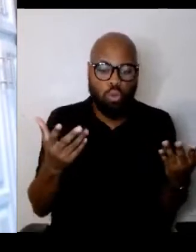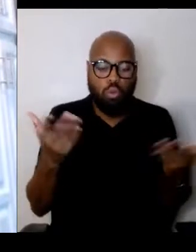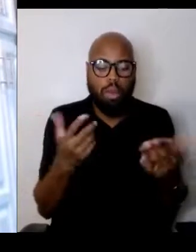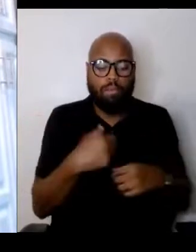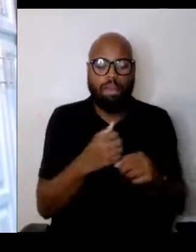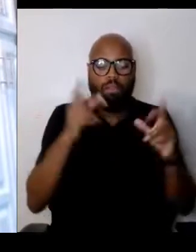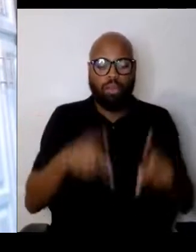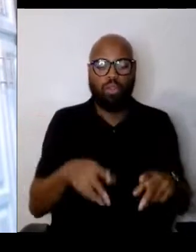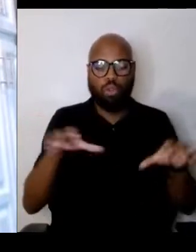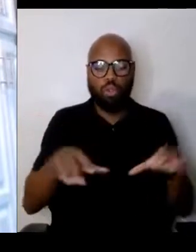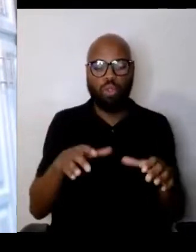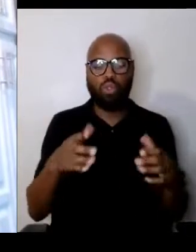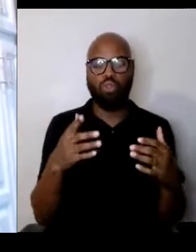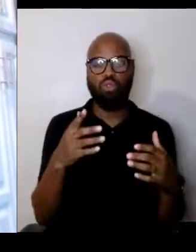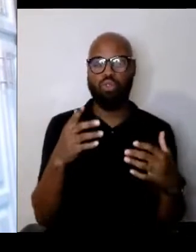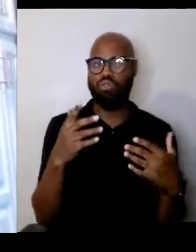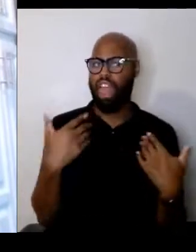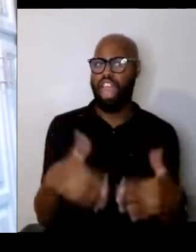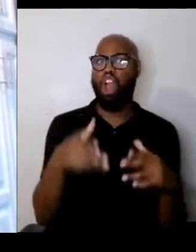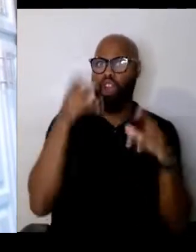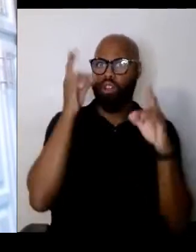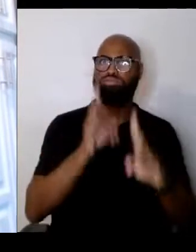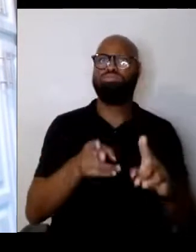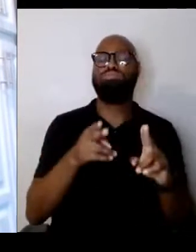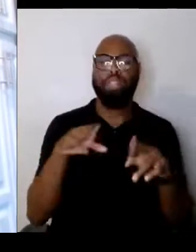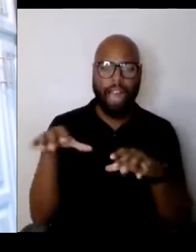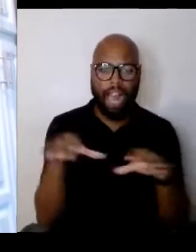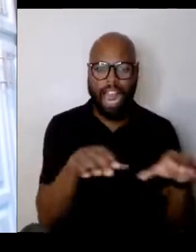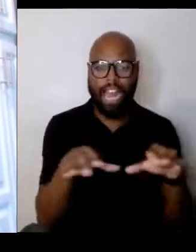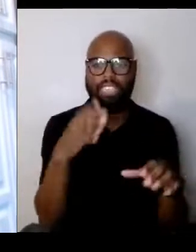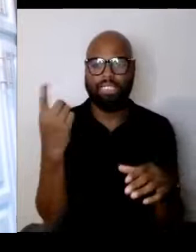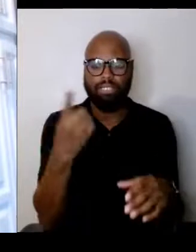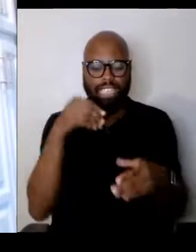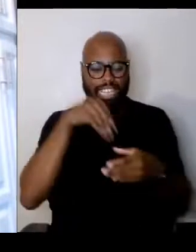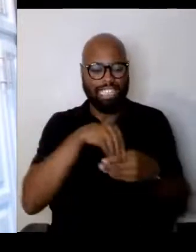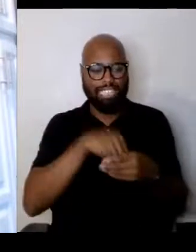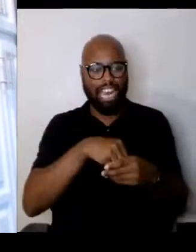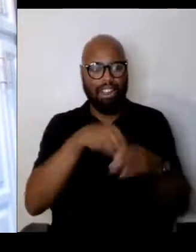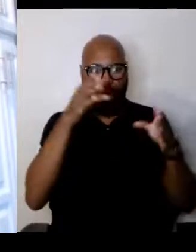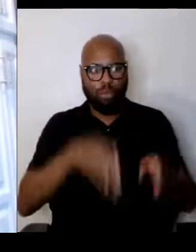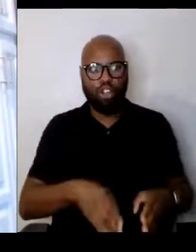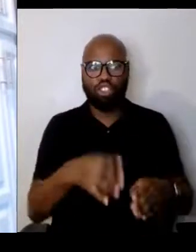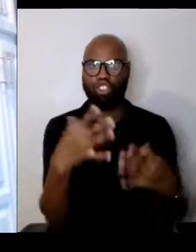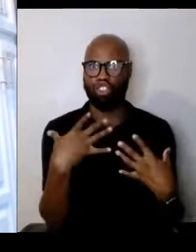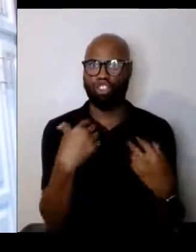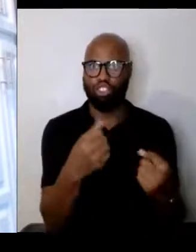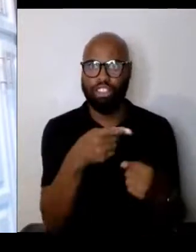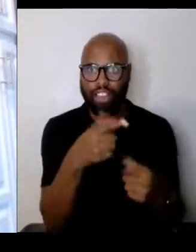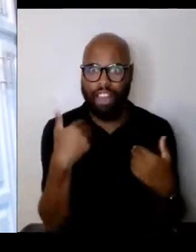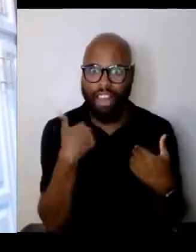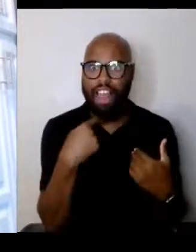is something on the inside of that person. The strength that they have, the belief that wrong is wrong